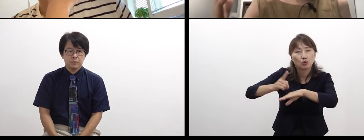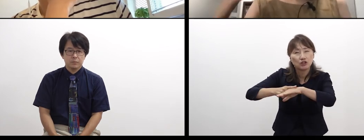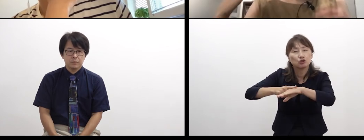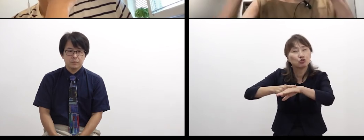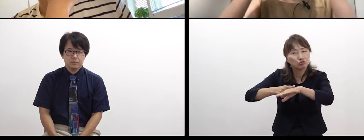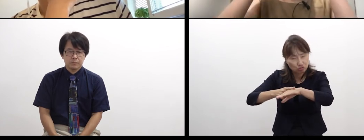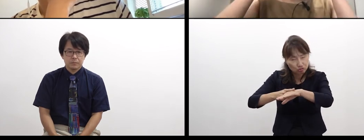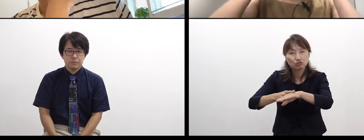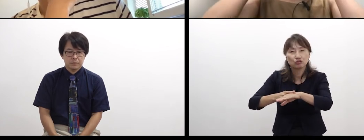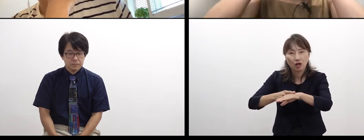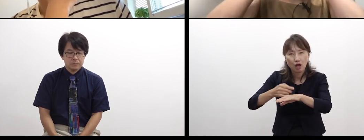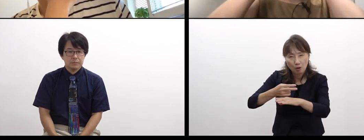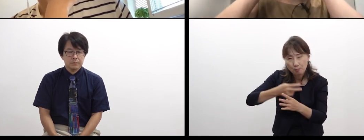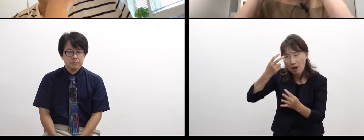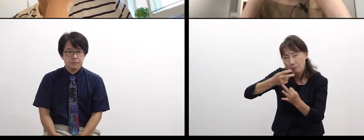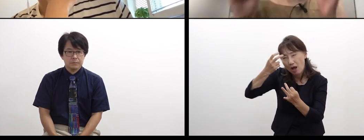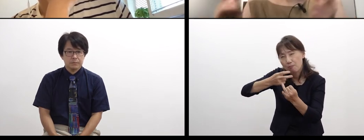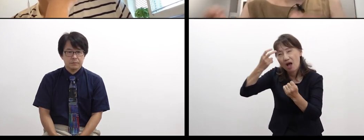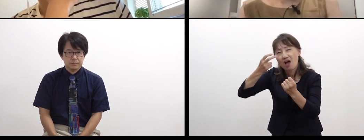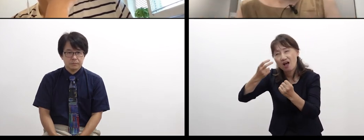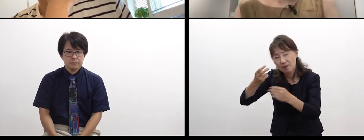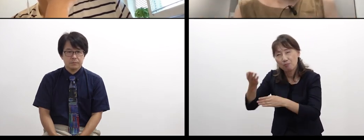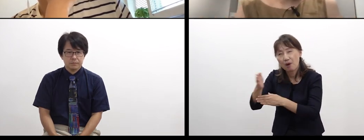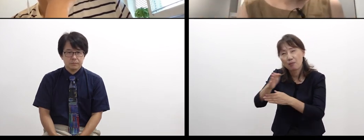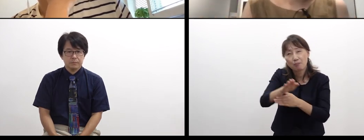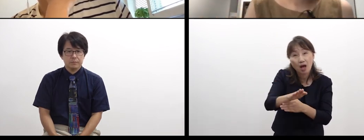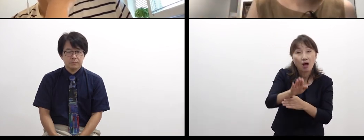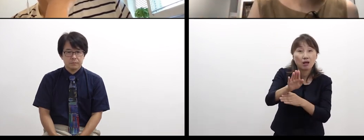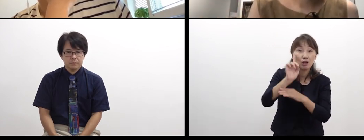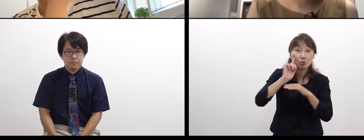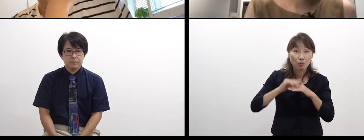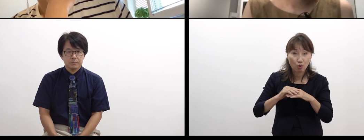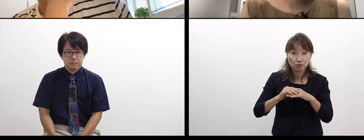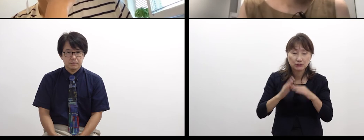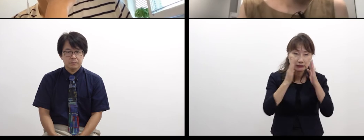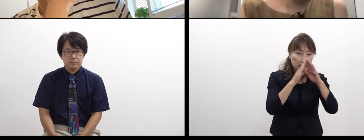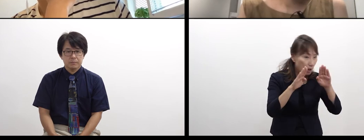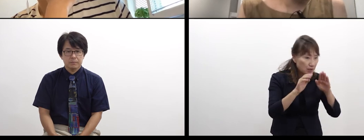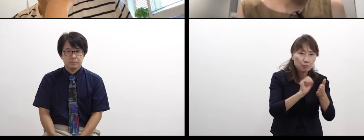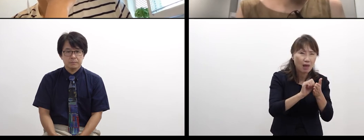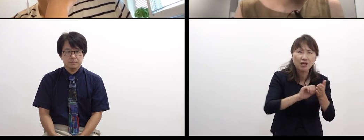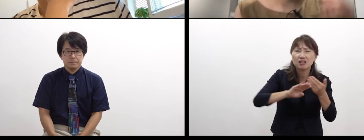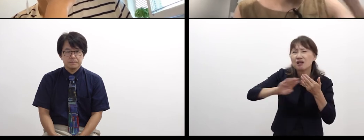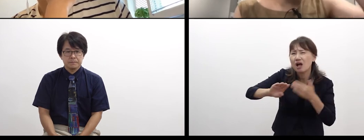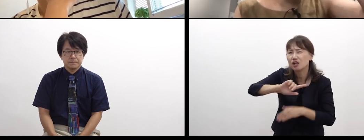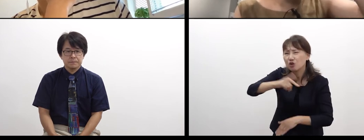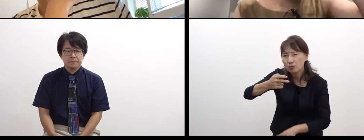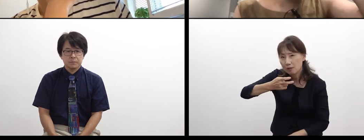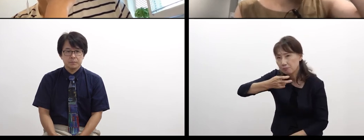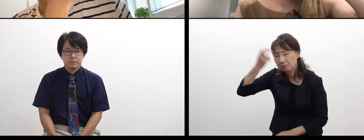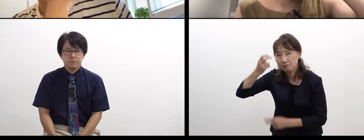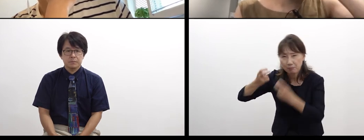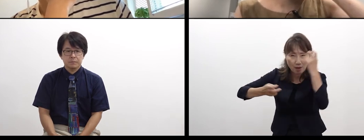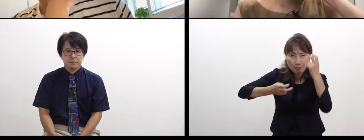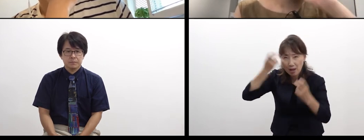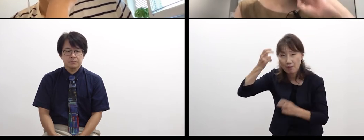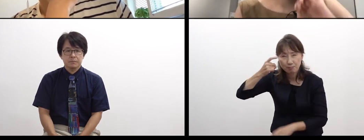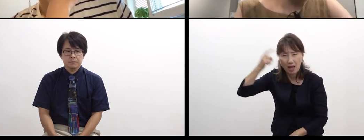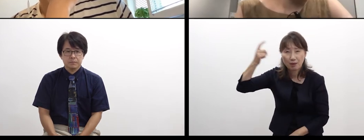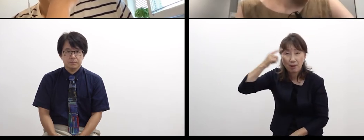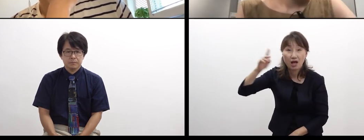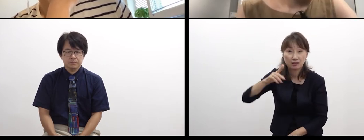and we developed other technologies, not like pen and paper.